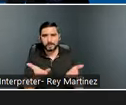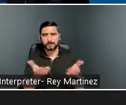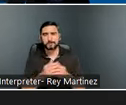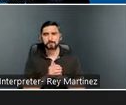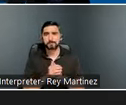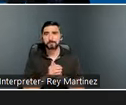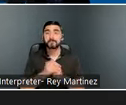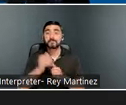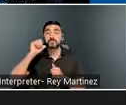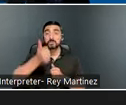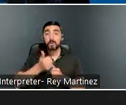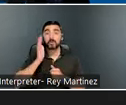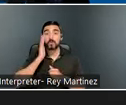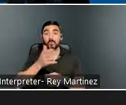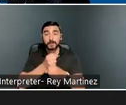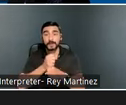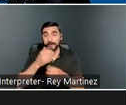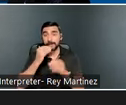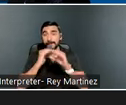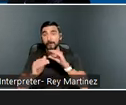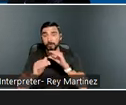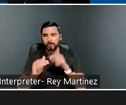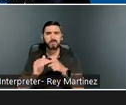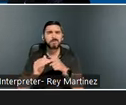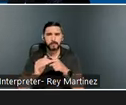slides for today's presentation. When the recording is posted,